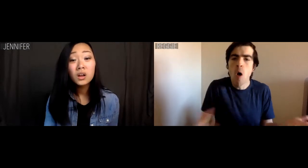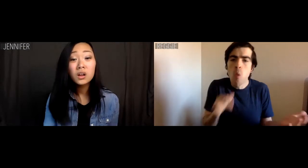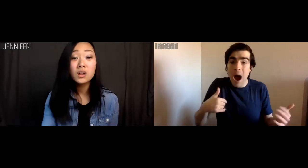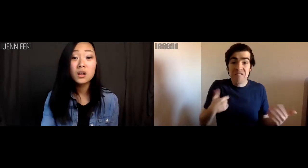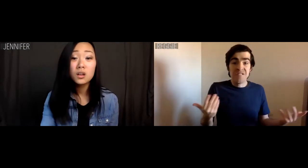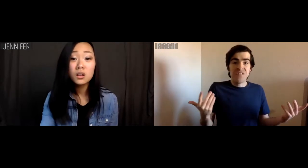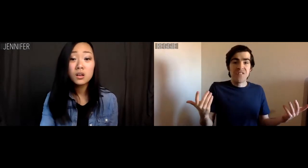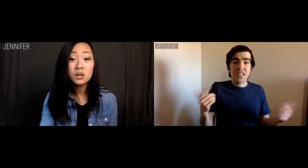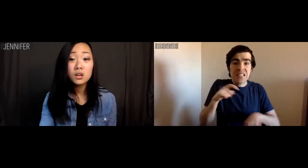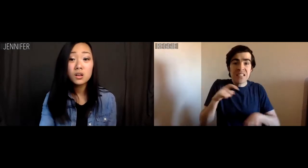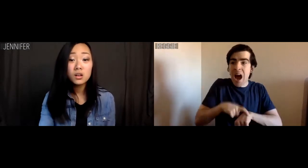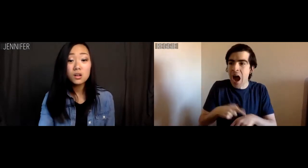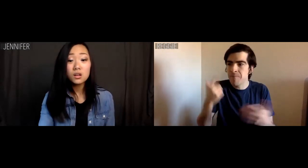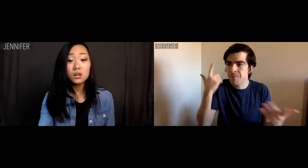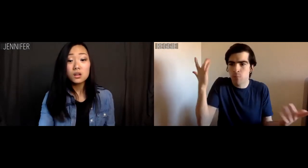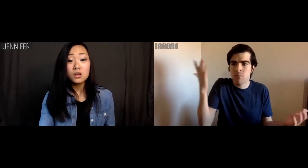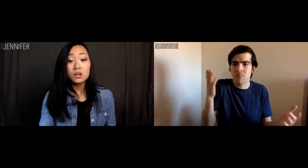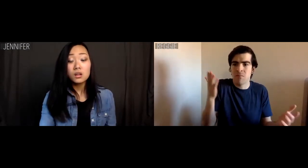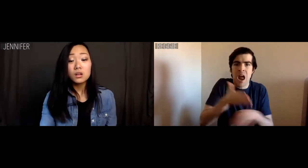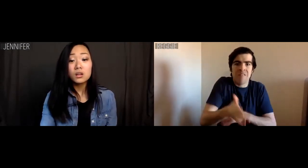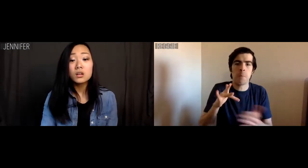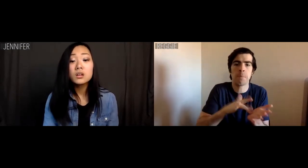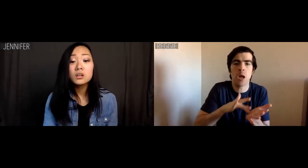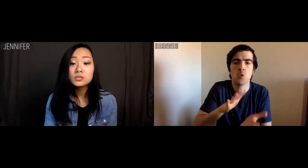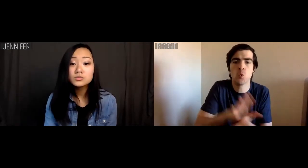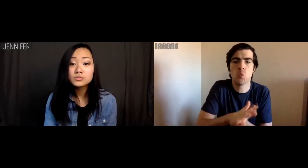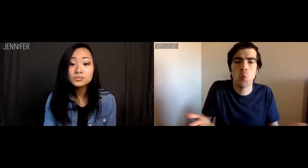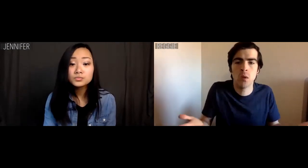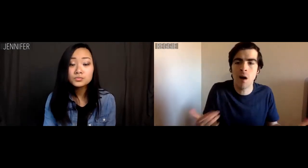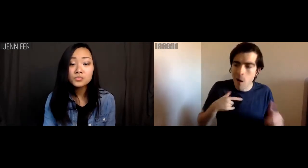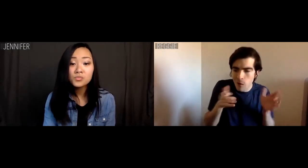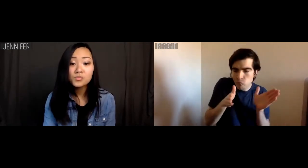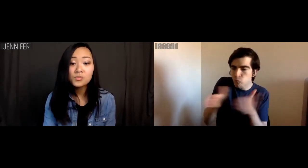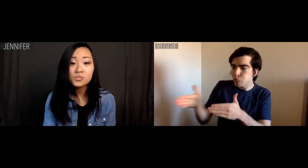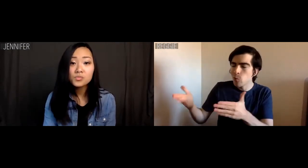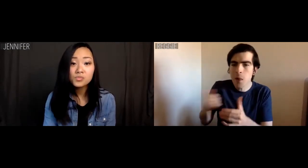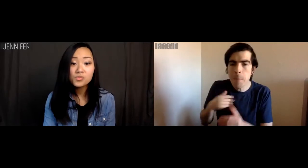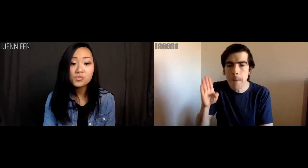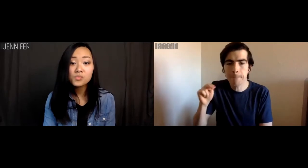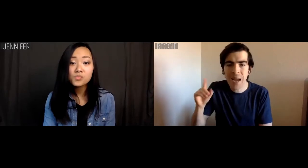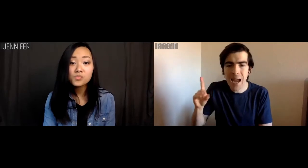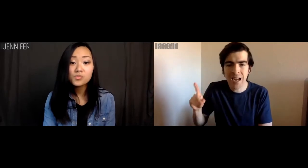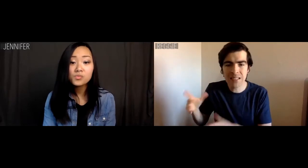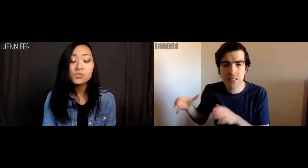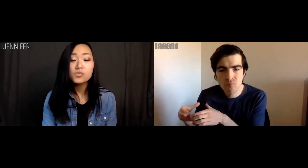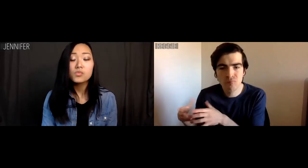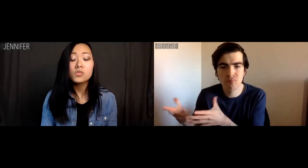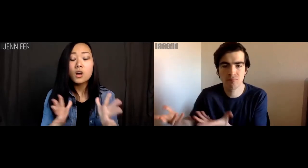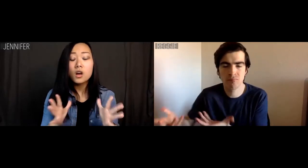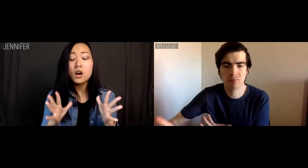Reggie: I don't have time for a post-bac, not with my band!